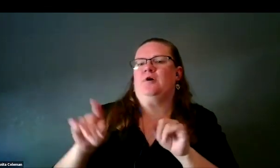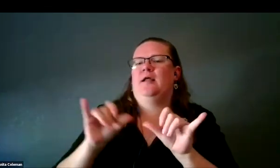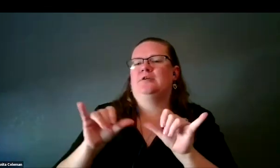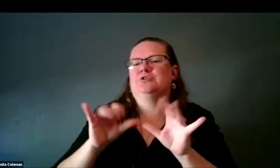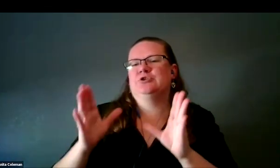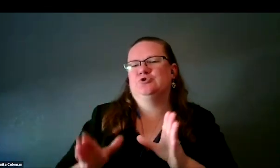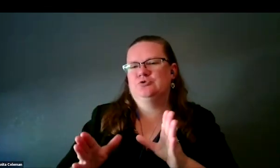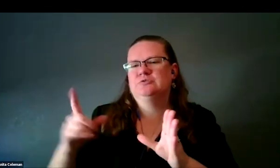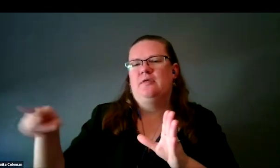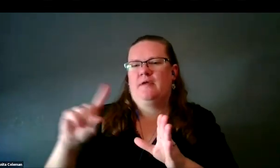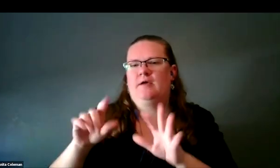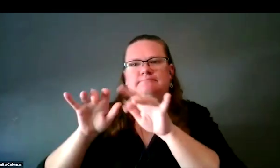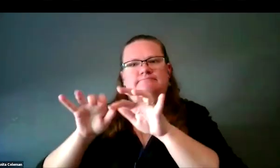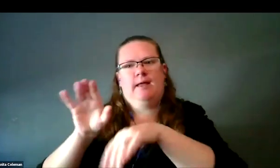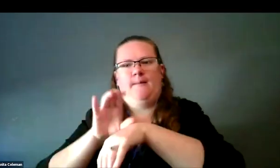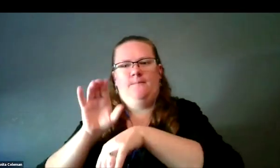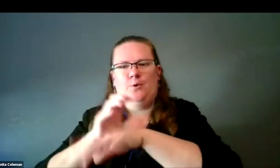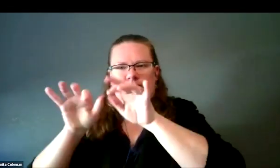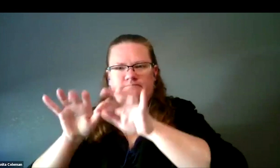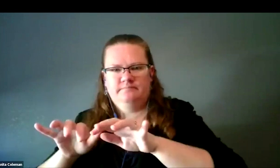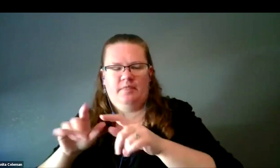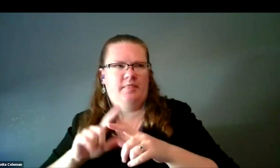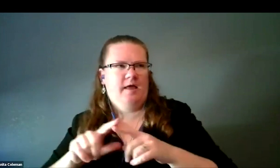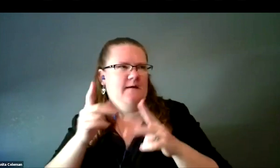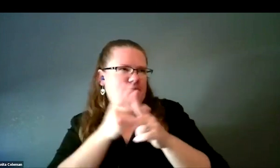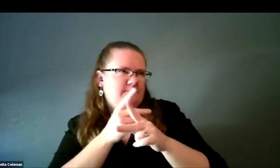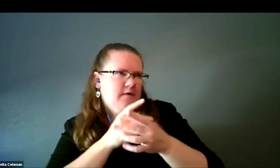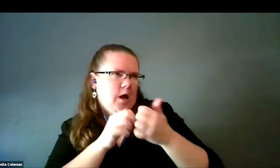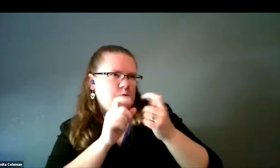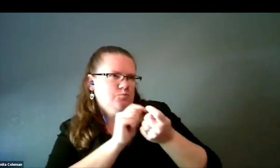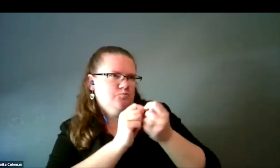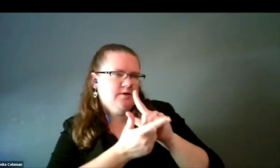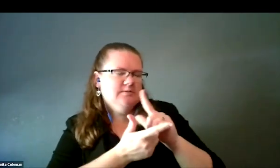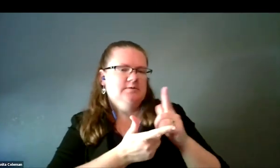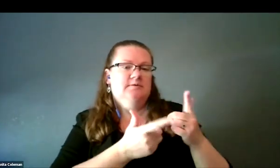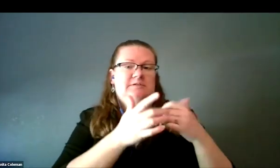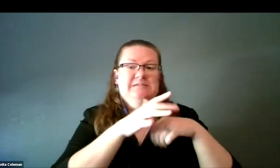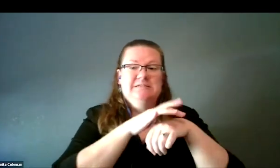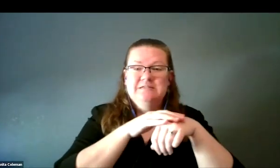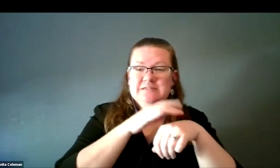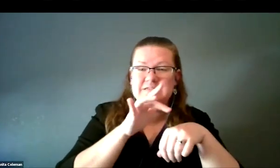who tried their hand at doing this, of translating the textures into a format